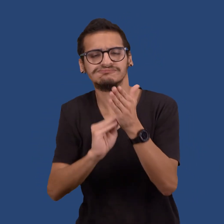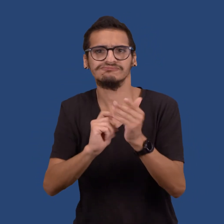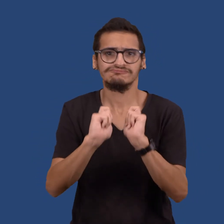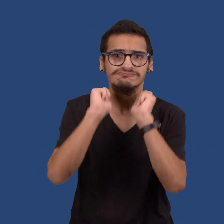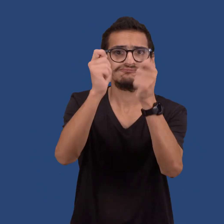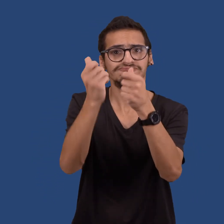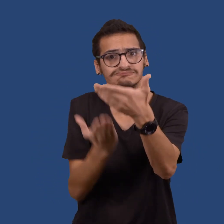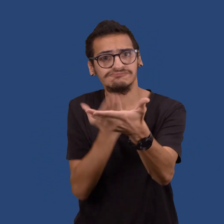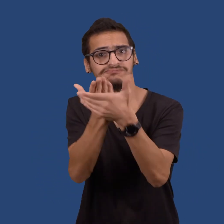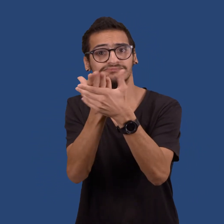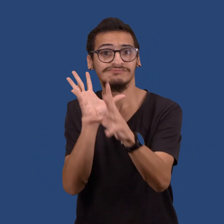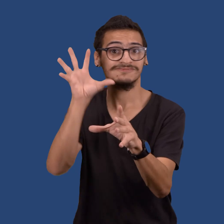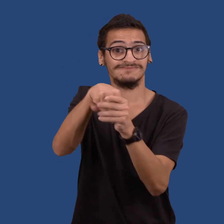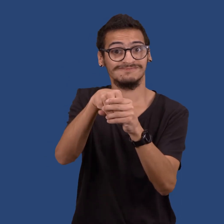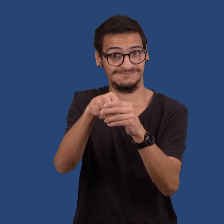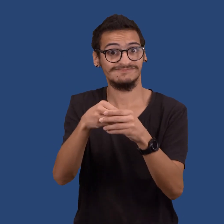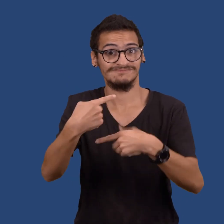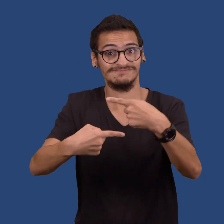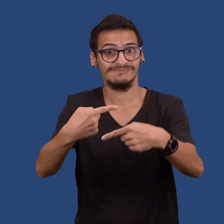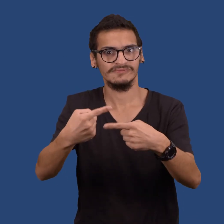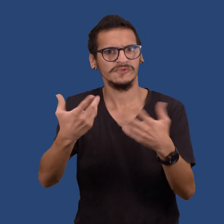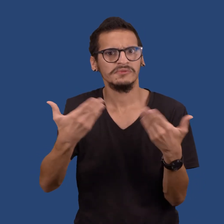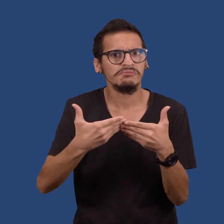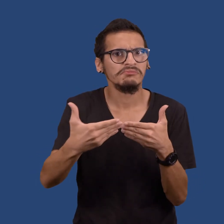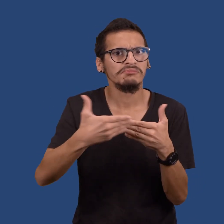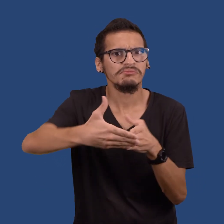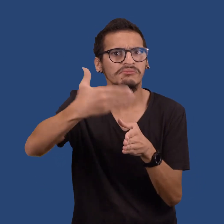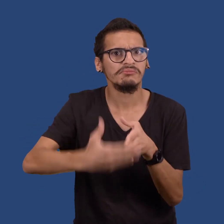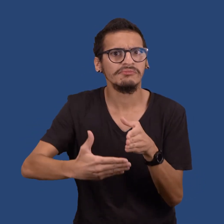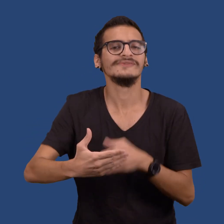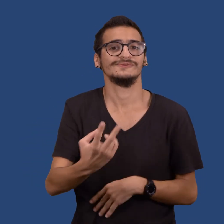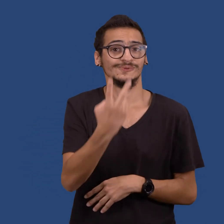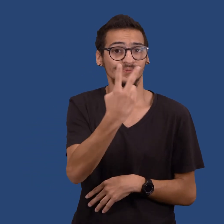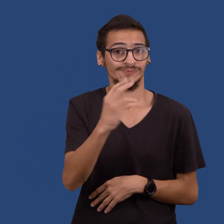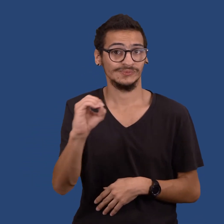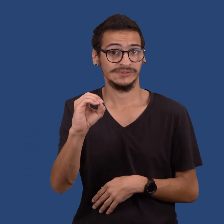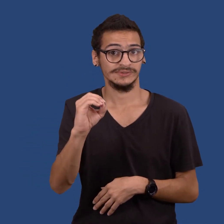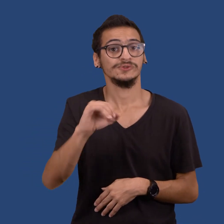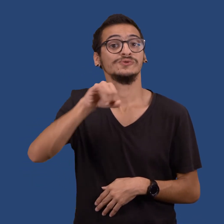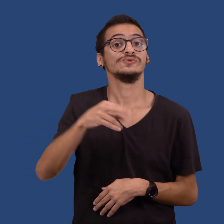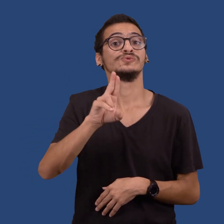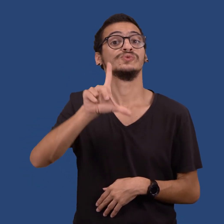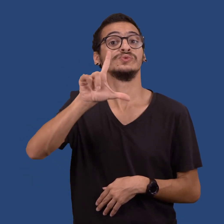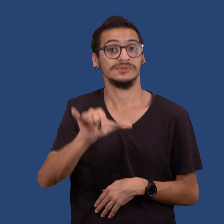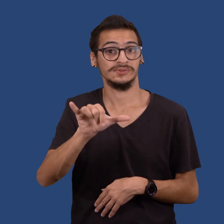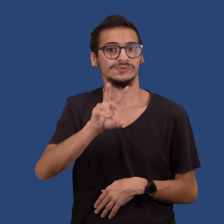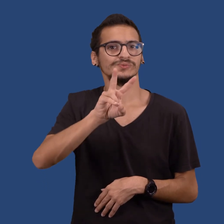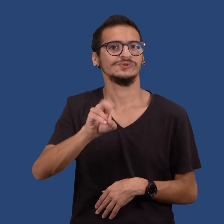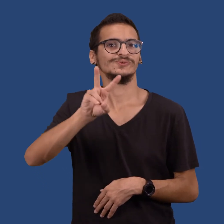Submissions are due July 20, 2020.